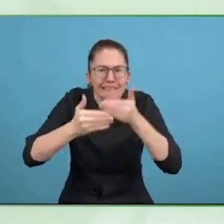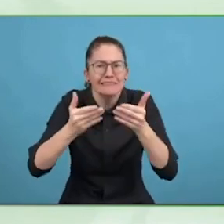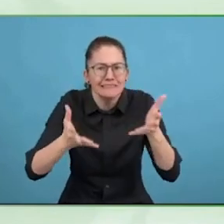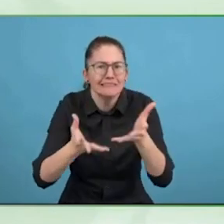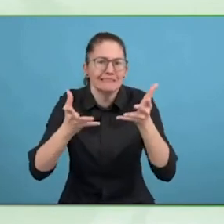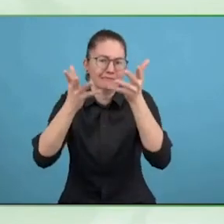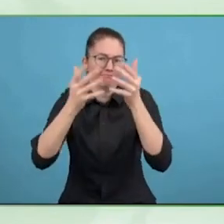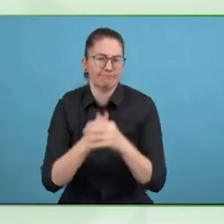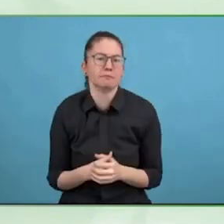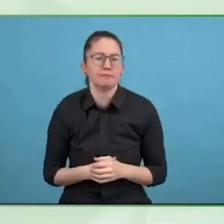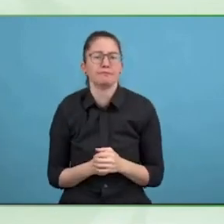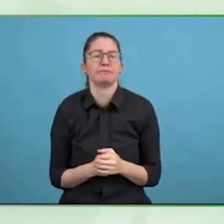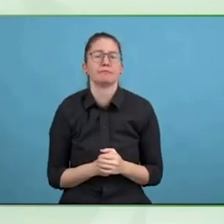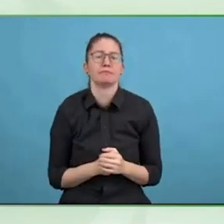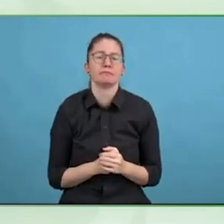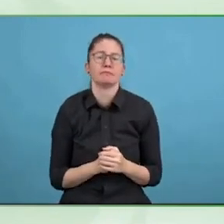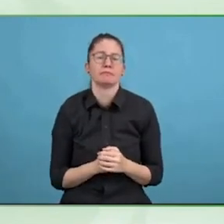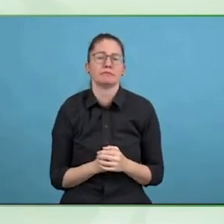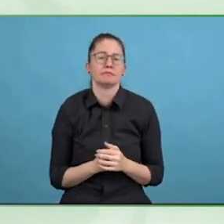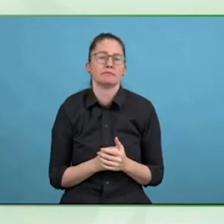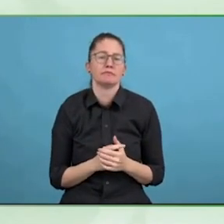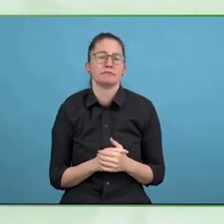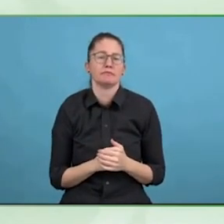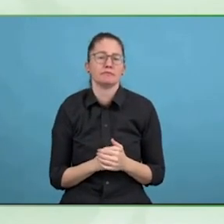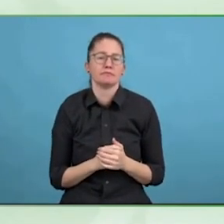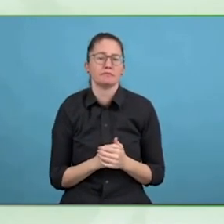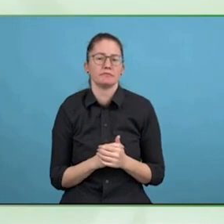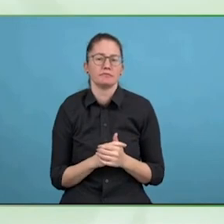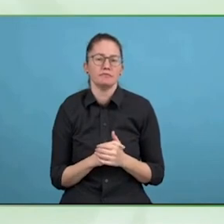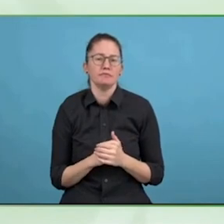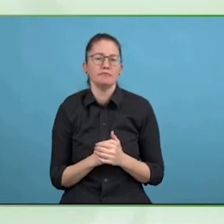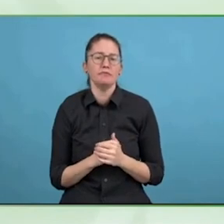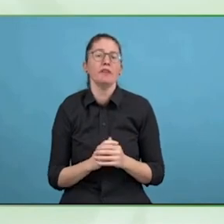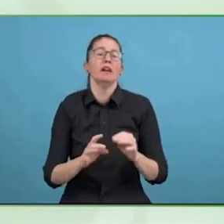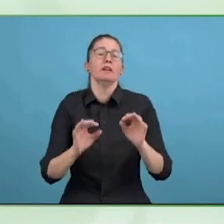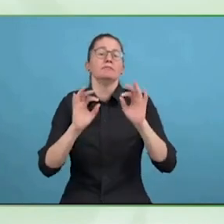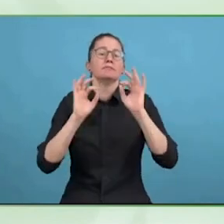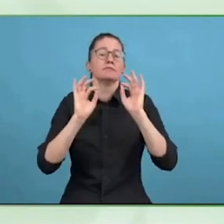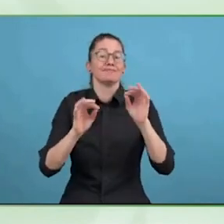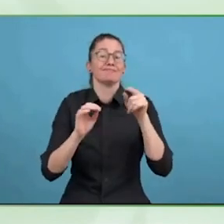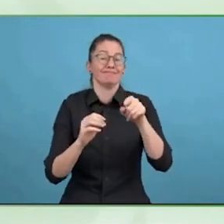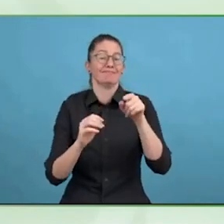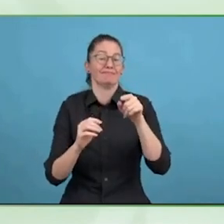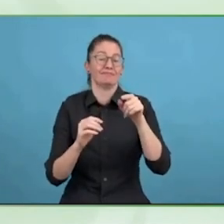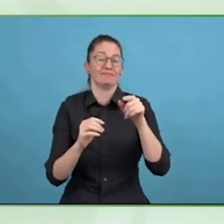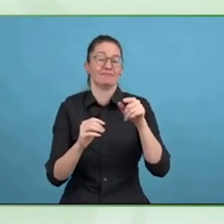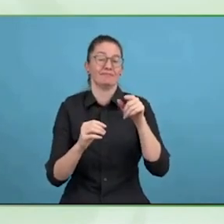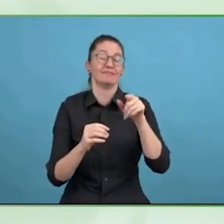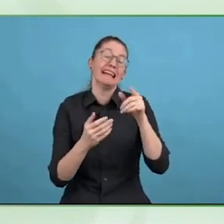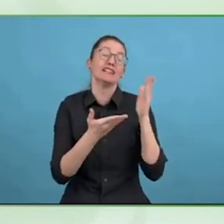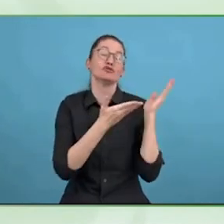Together as a GAATO, we are a team of researchers, and together with